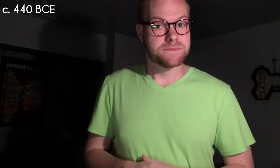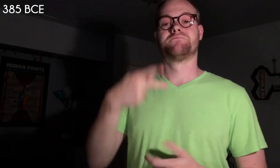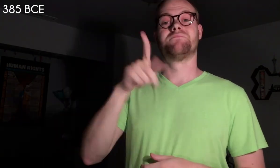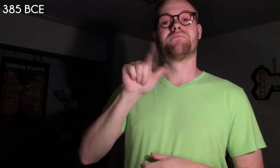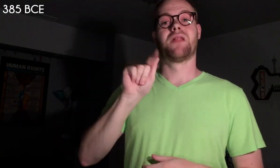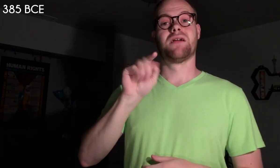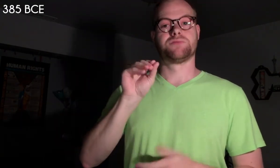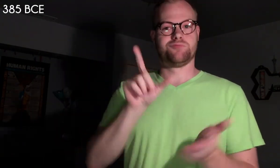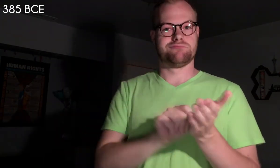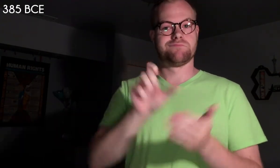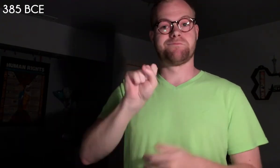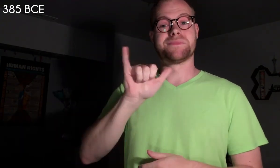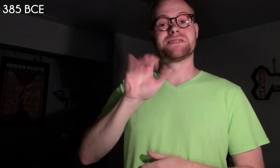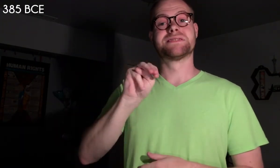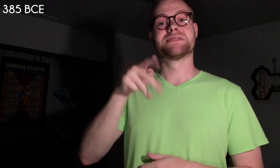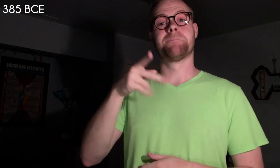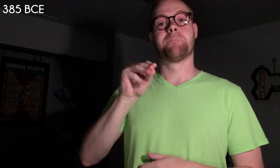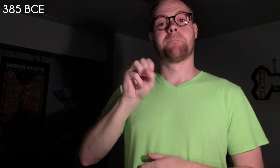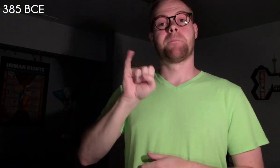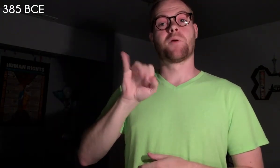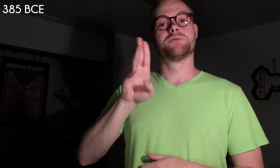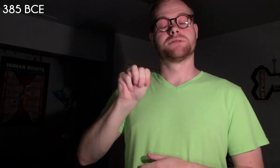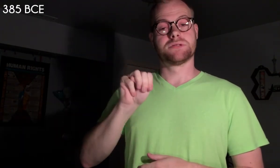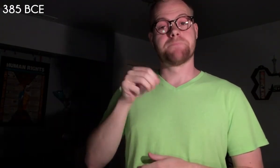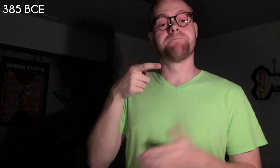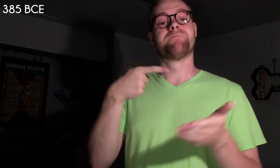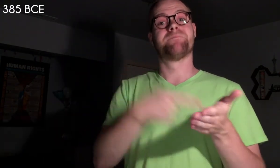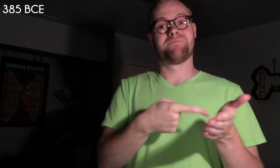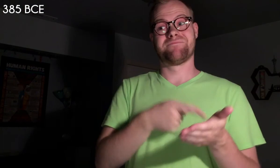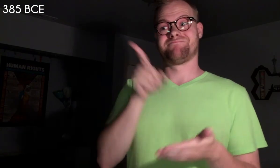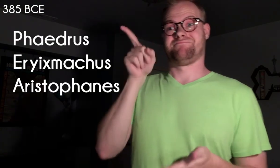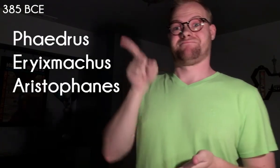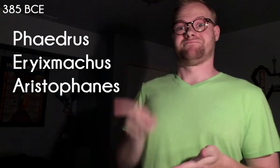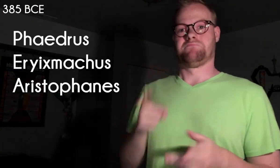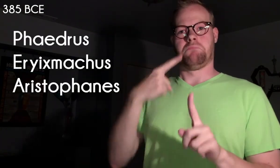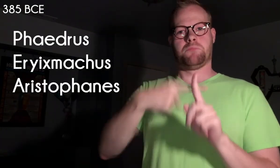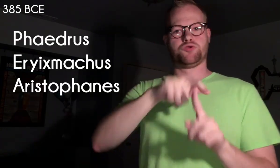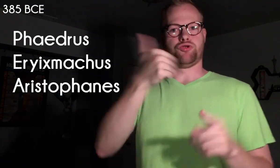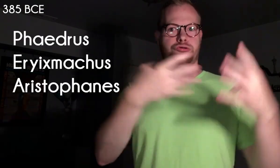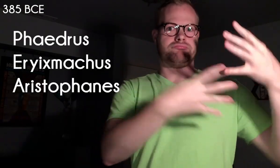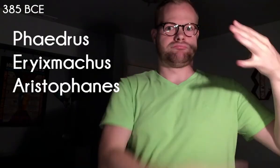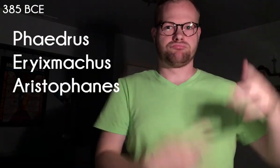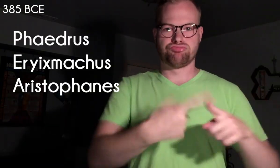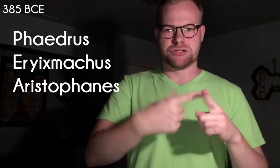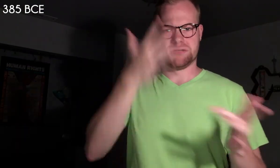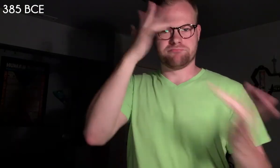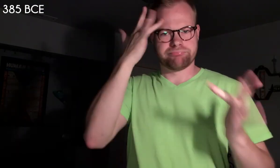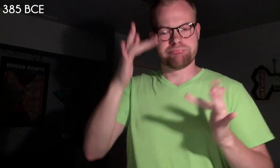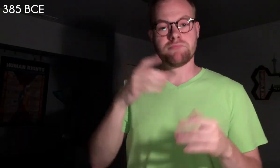385 BCE Plato publishes Symposium in which Phaedrus, Eryixmachus, Aristophanes and other Greek intellectuals